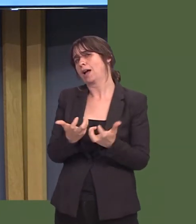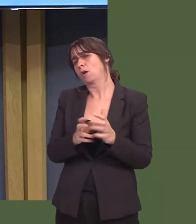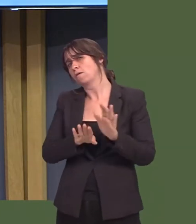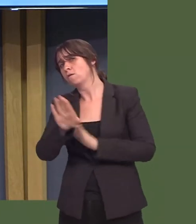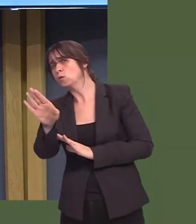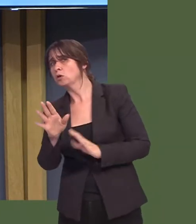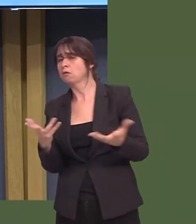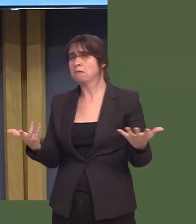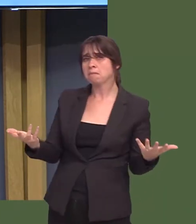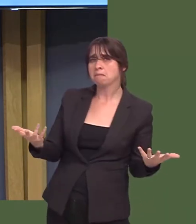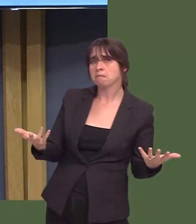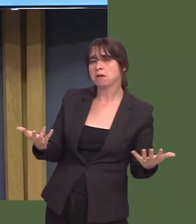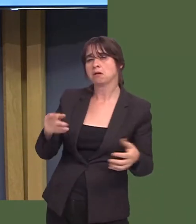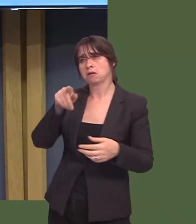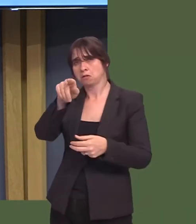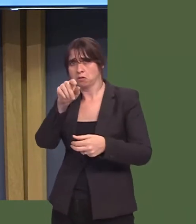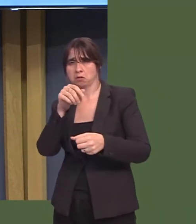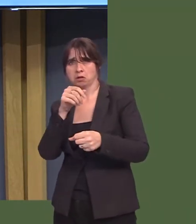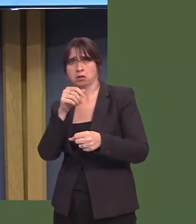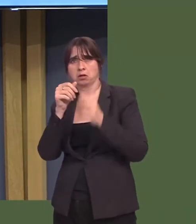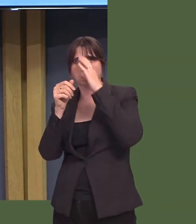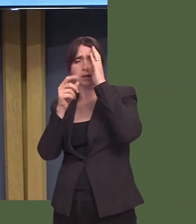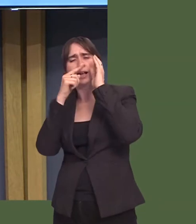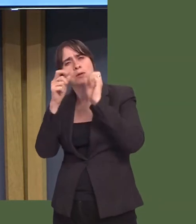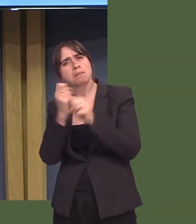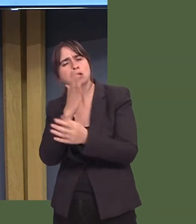notwithstanding the Welsh Governmentís position, will he ensure that the experience of Australia